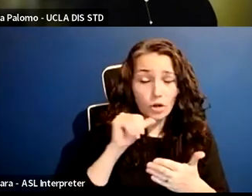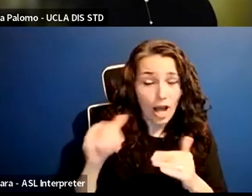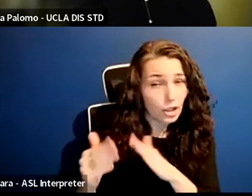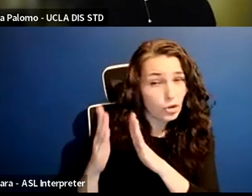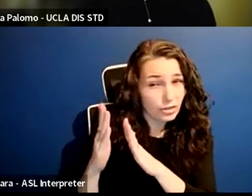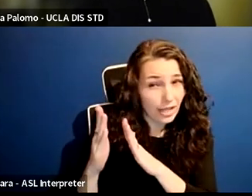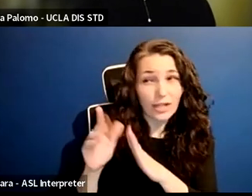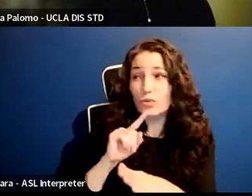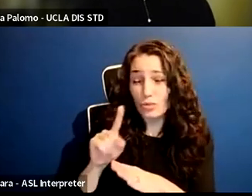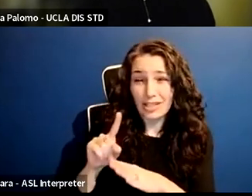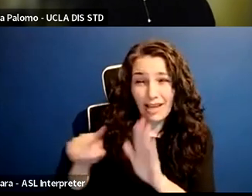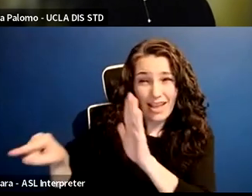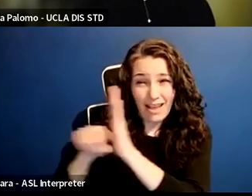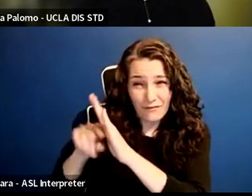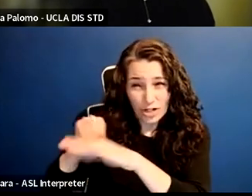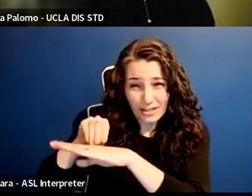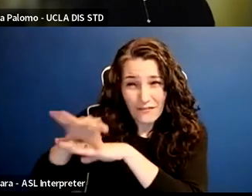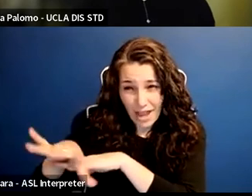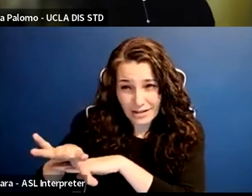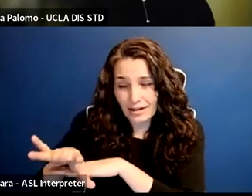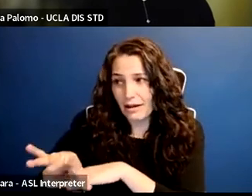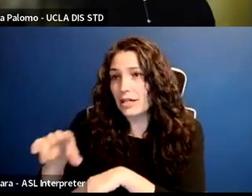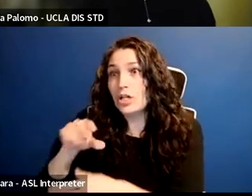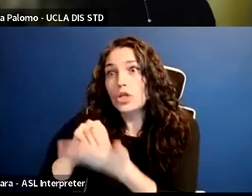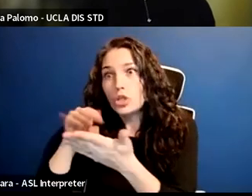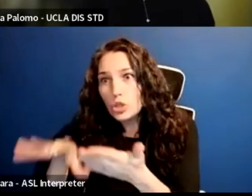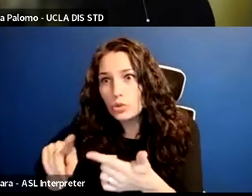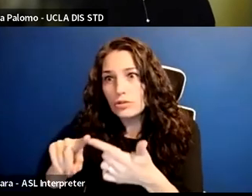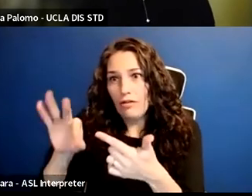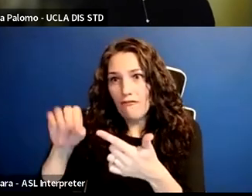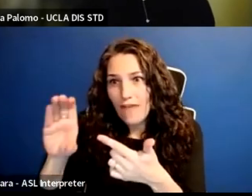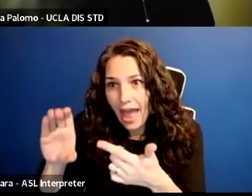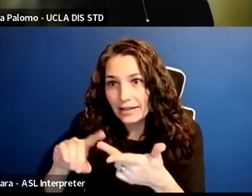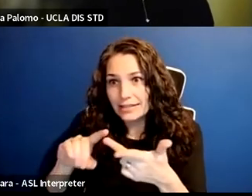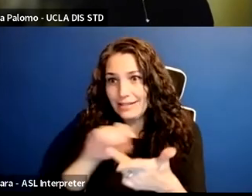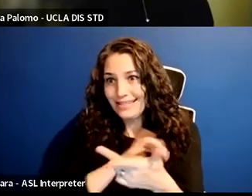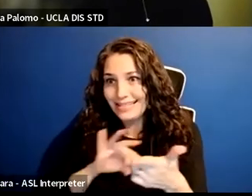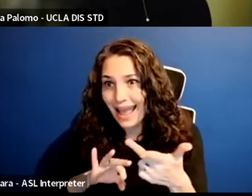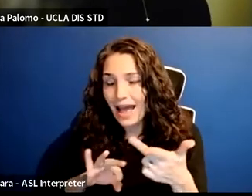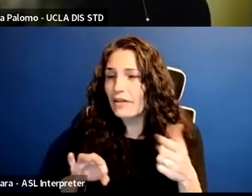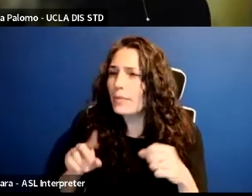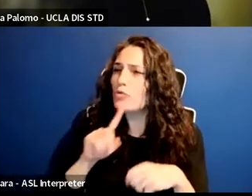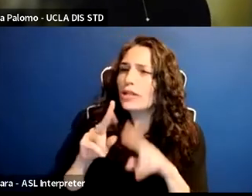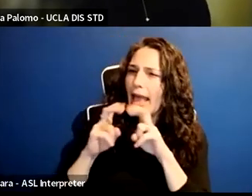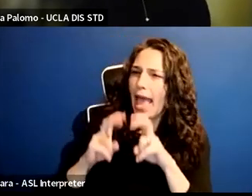one or more, or faculty or staff, looking at what recourse you have, I think, is very important.